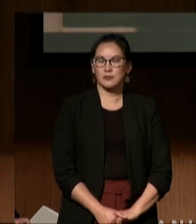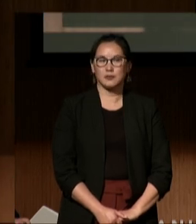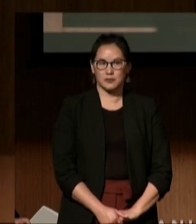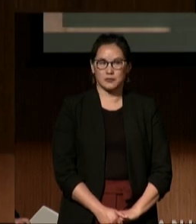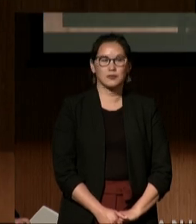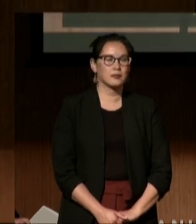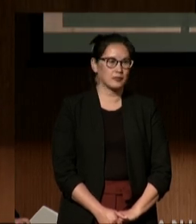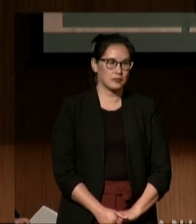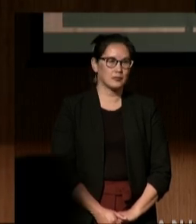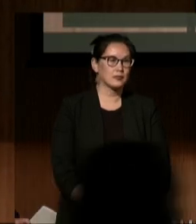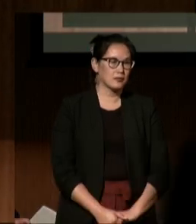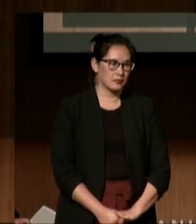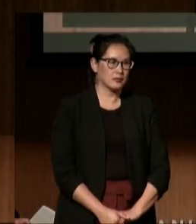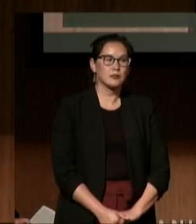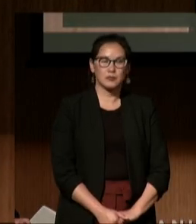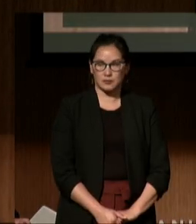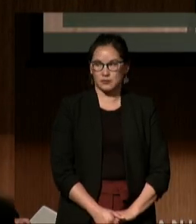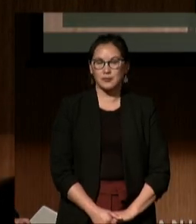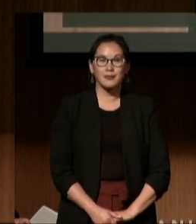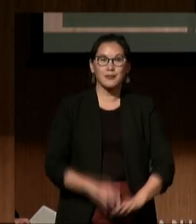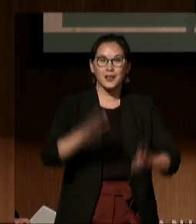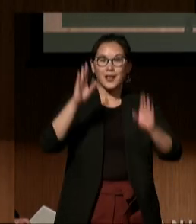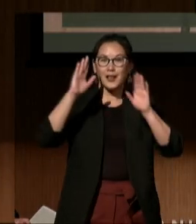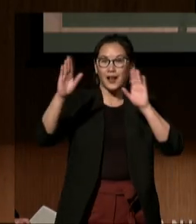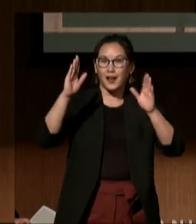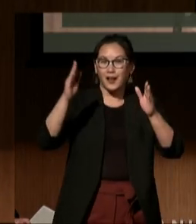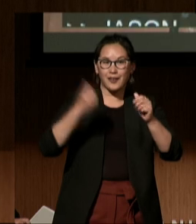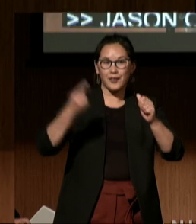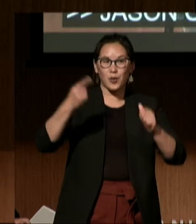Hello, everyone. My name is Jason Conrado, thank you, Omar.